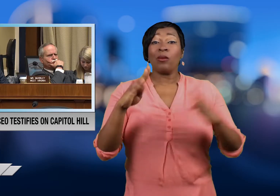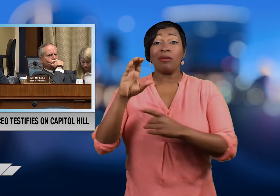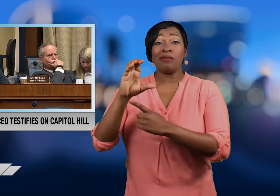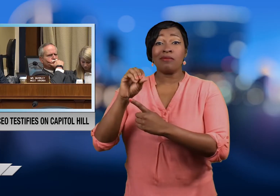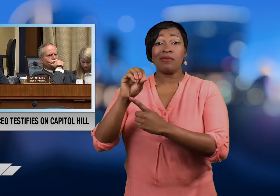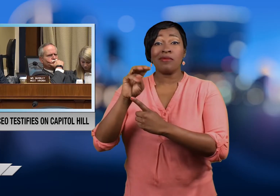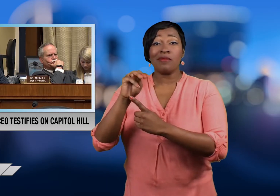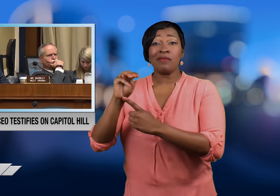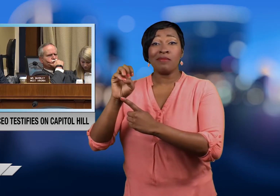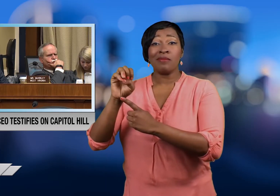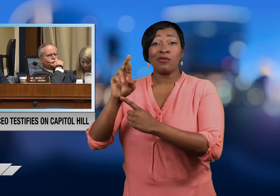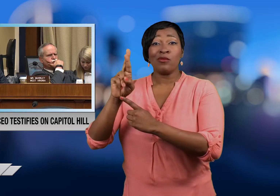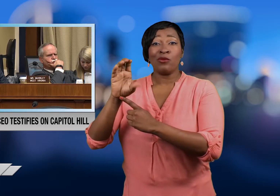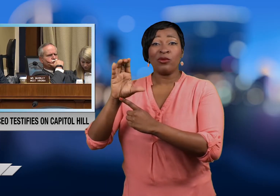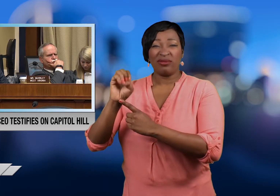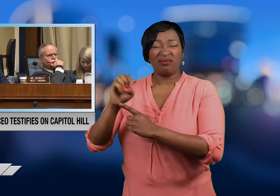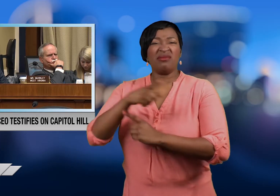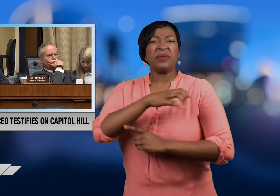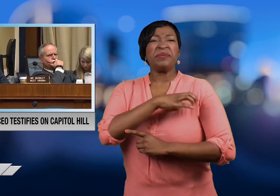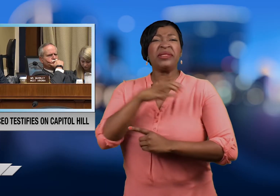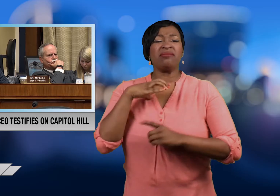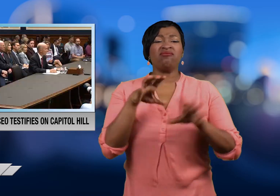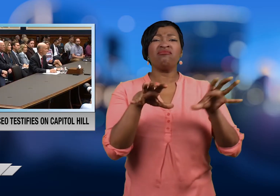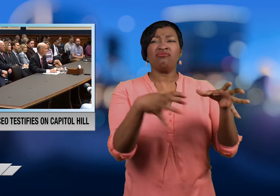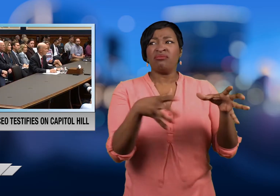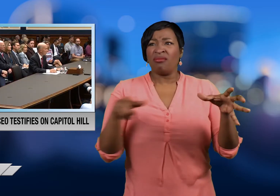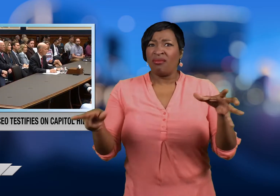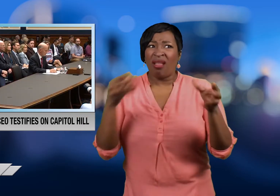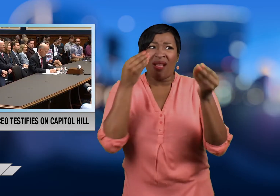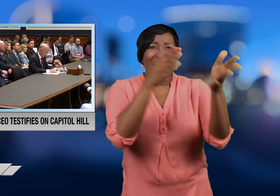Commerce Committee that he apologized for the